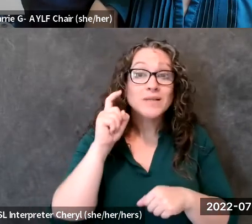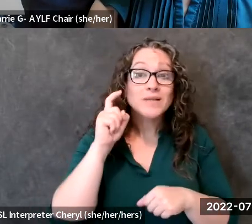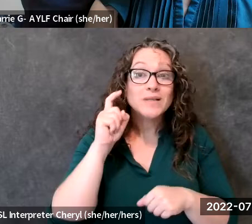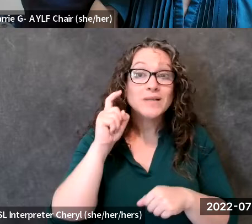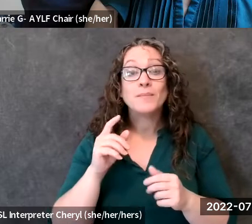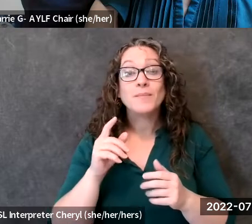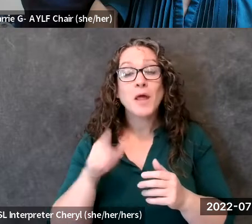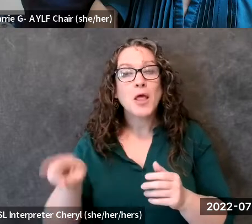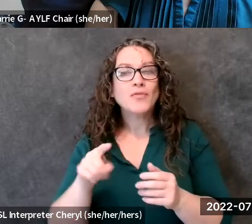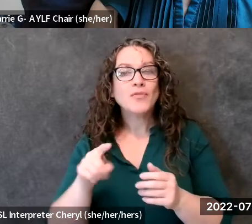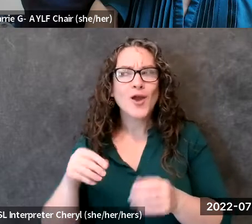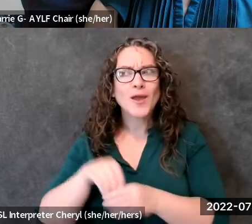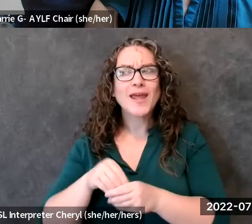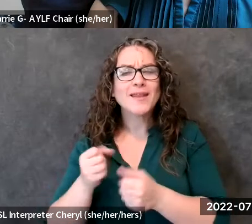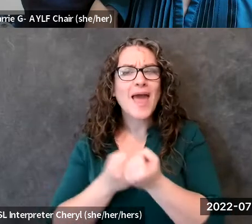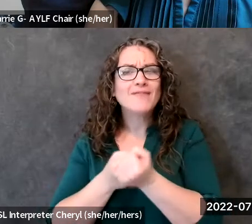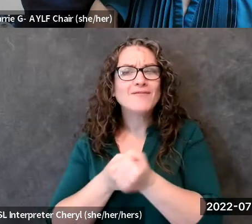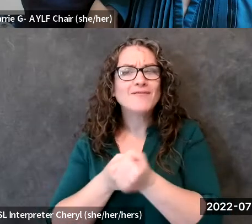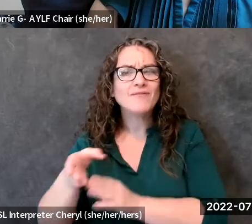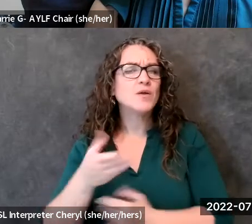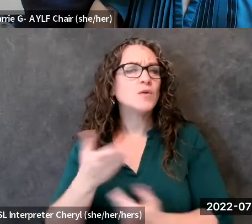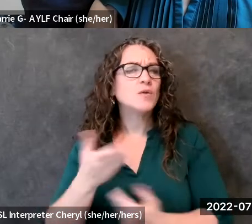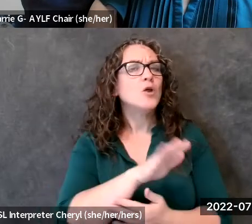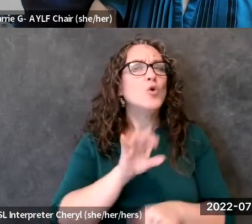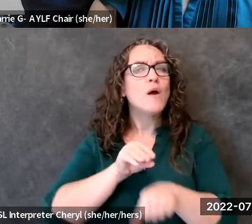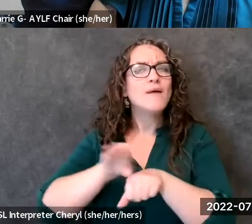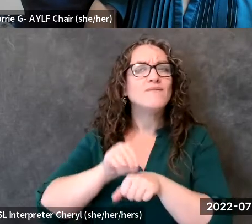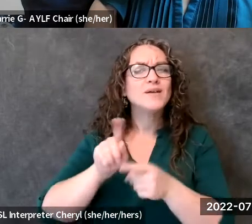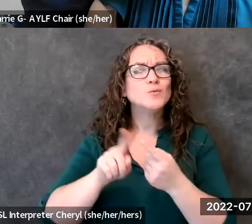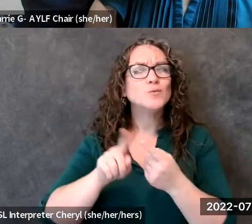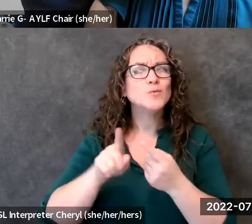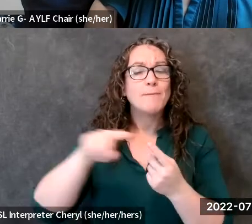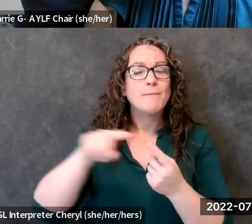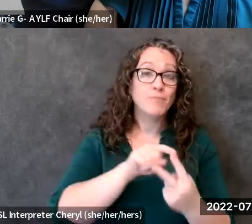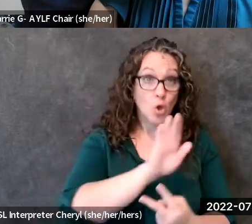who are in advocacy fields any tips that you have for them so what are your hopes uh for the future